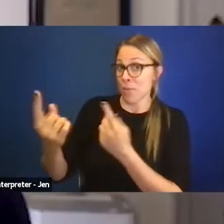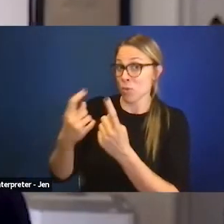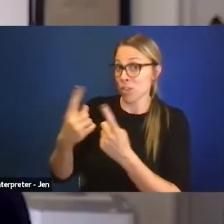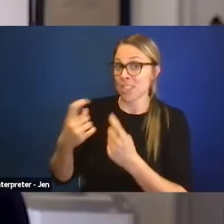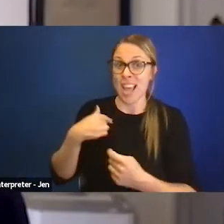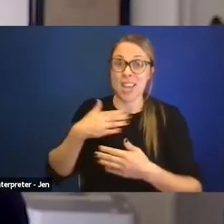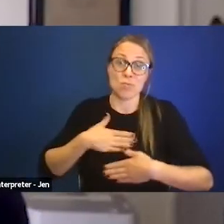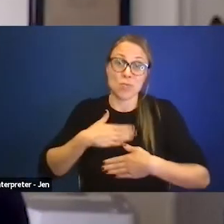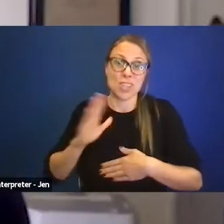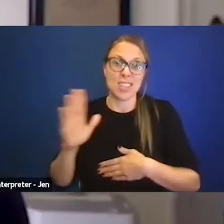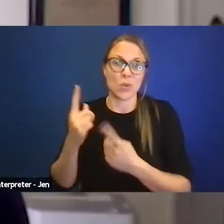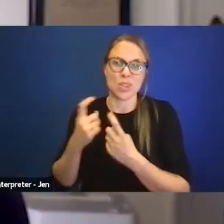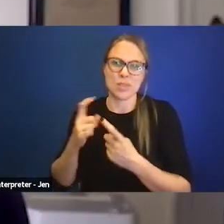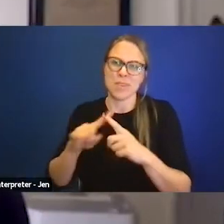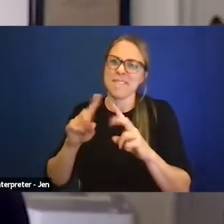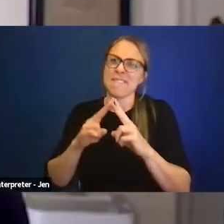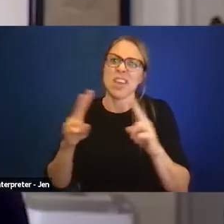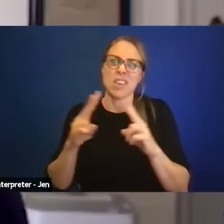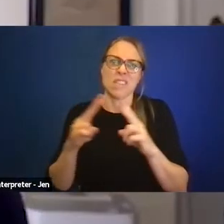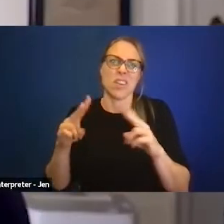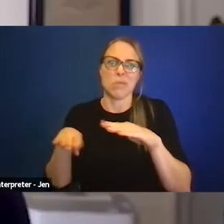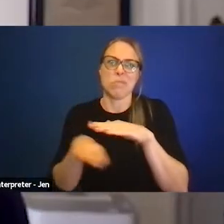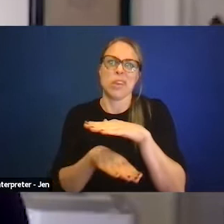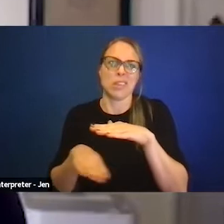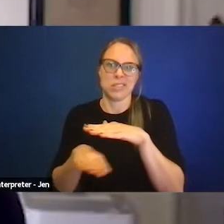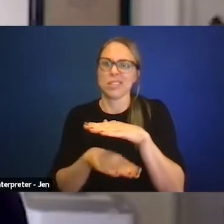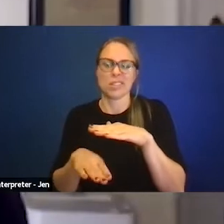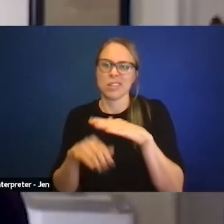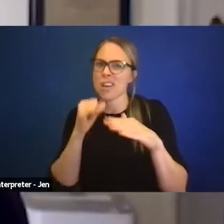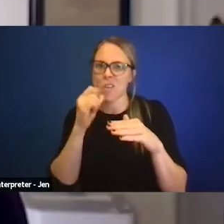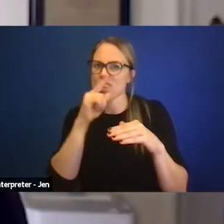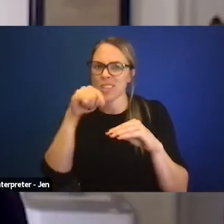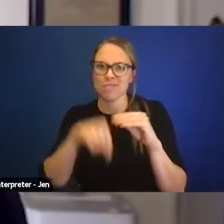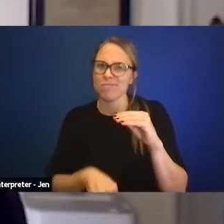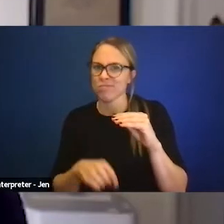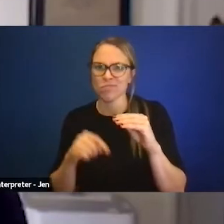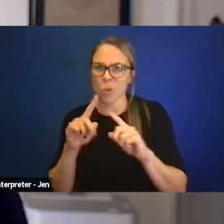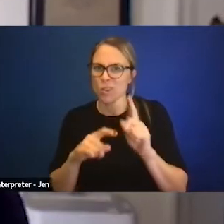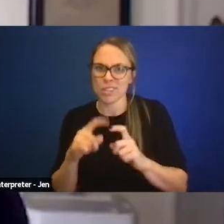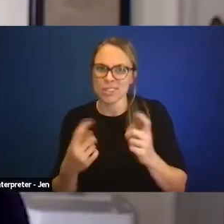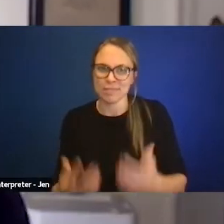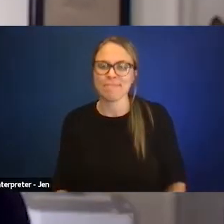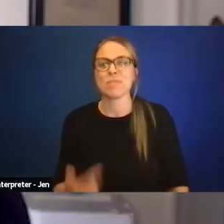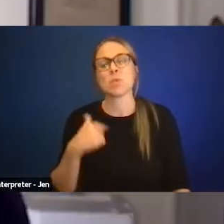but they have very, very, very basic questions. And so it seems to me that there's a need